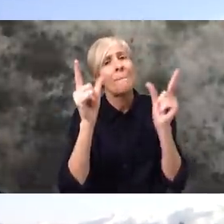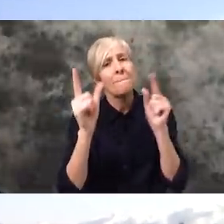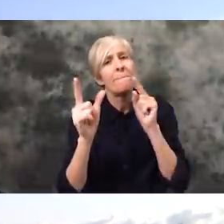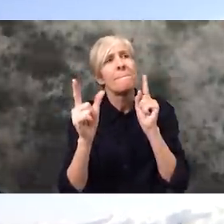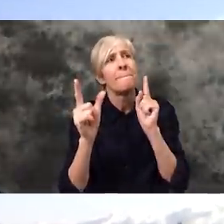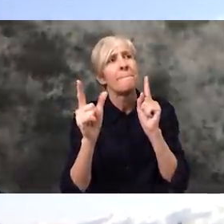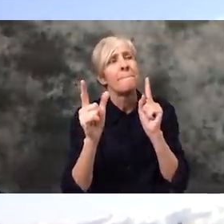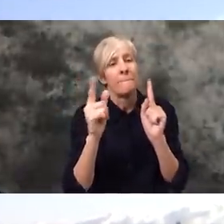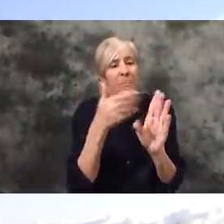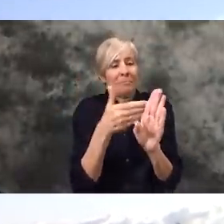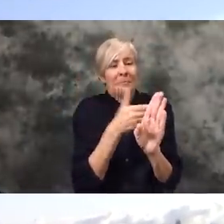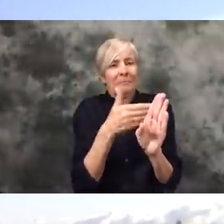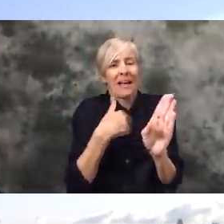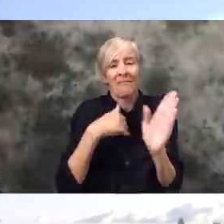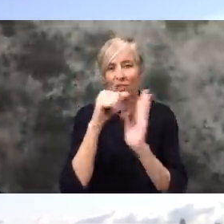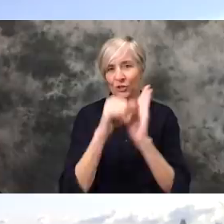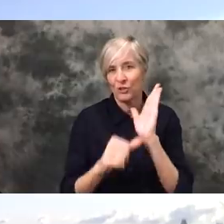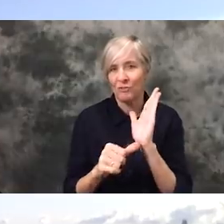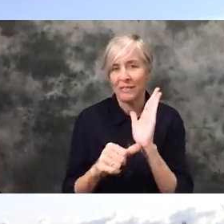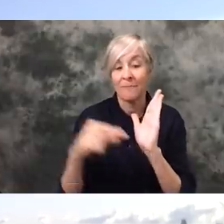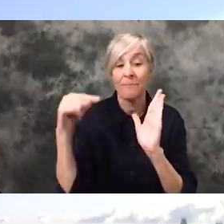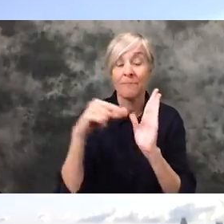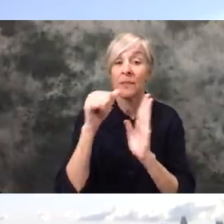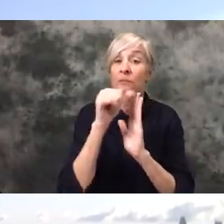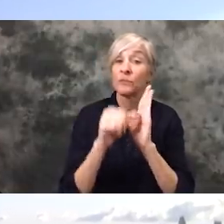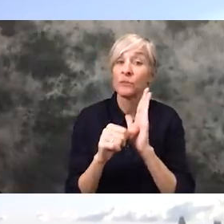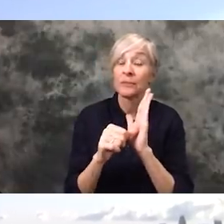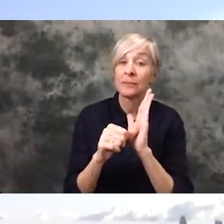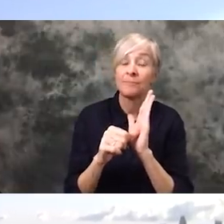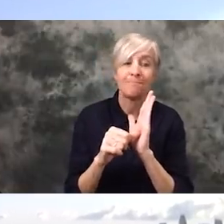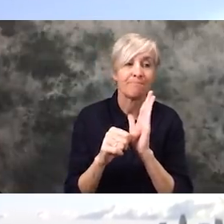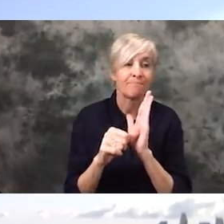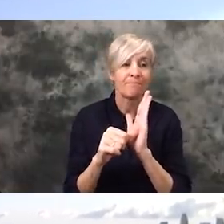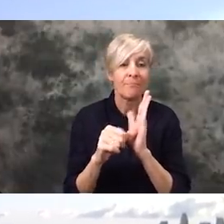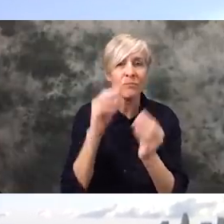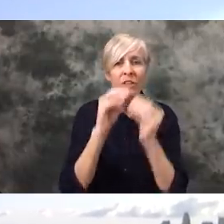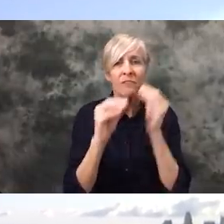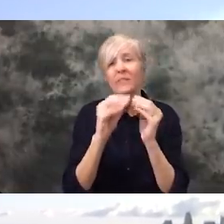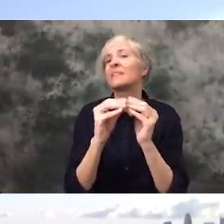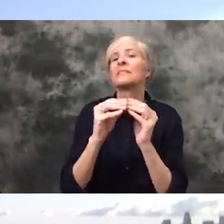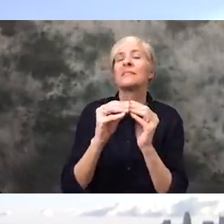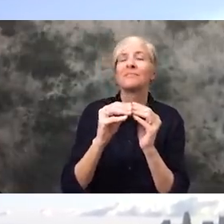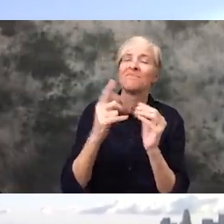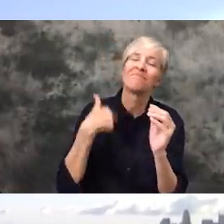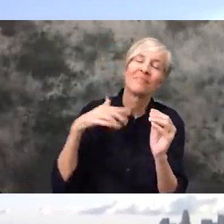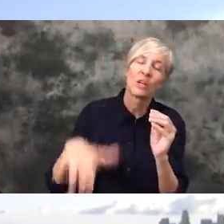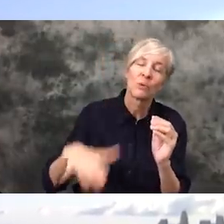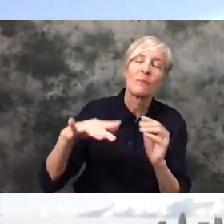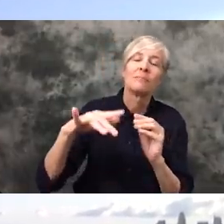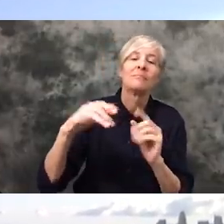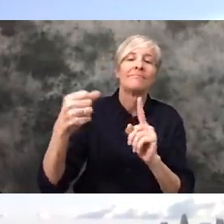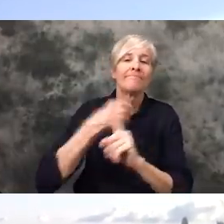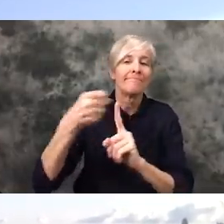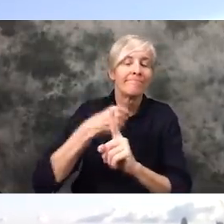ago from a surgery that was to correct a bunch of child abuse that I went through